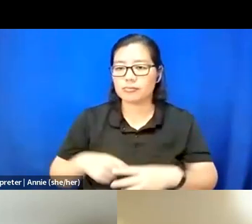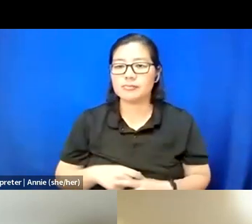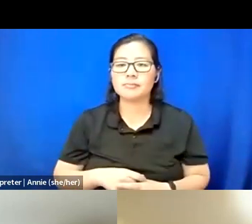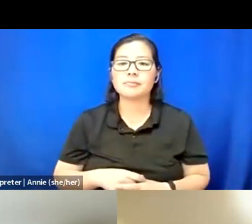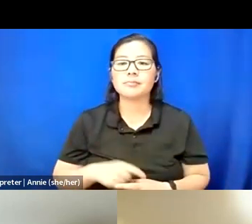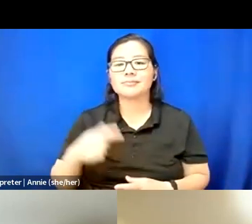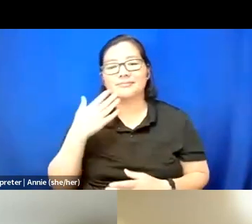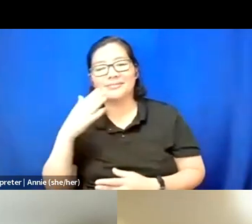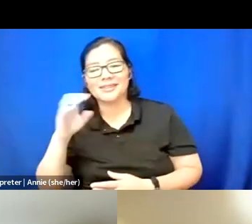Thanks, Eb.